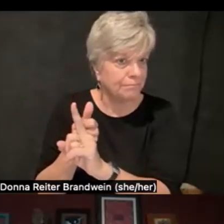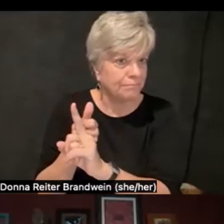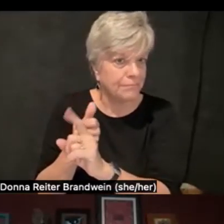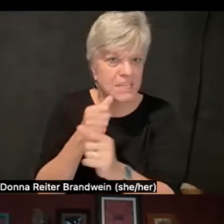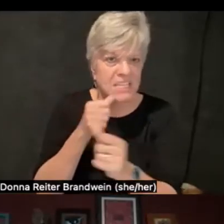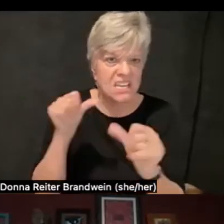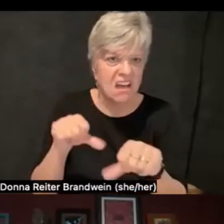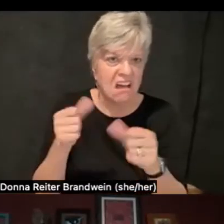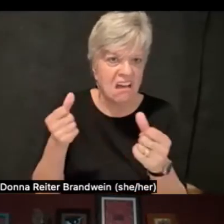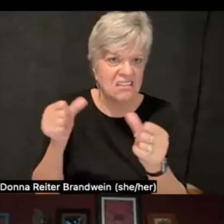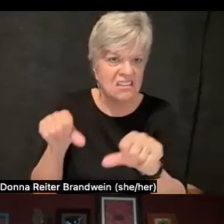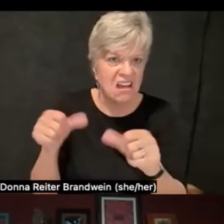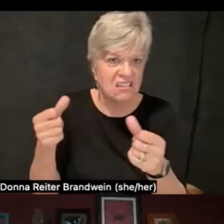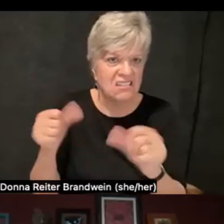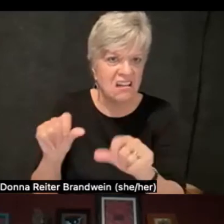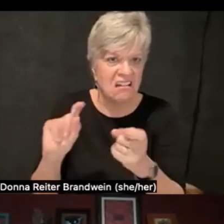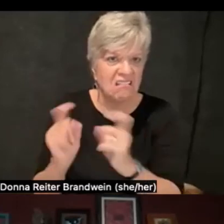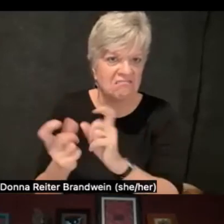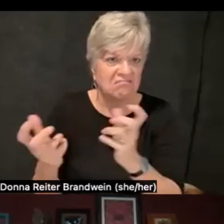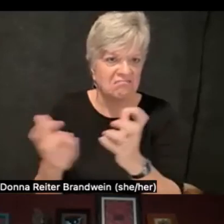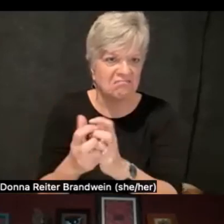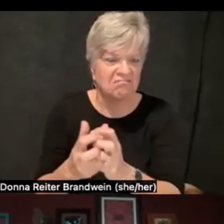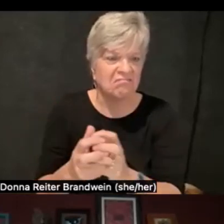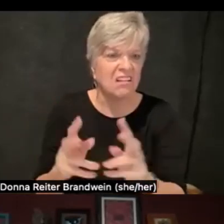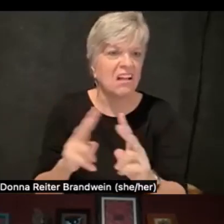and was overall quite ableist,